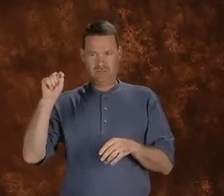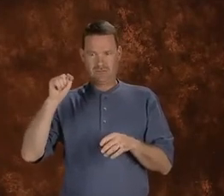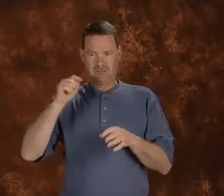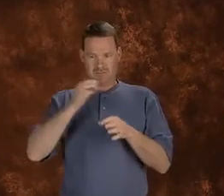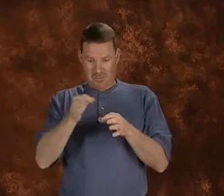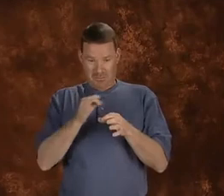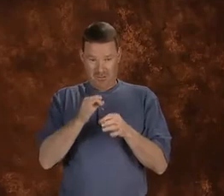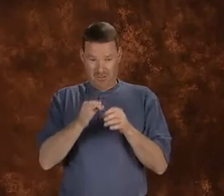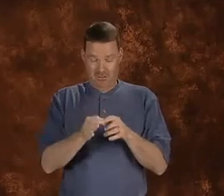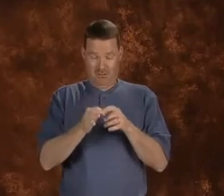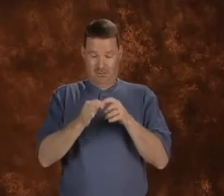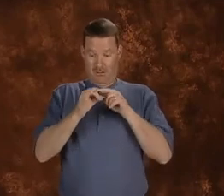chlorophysis.